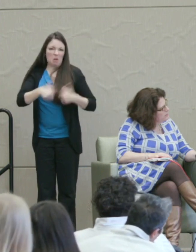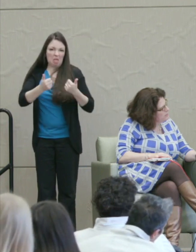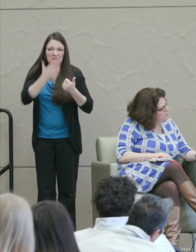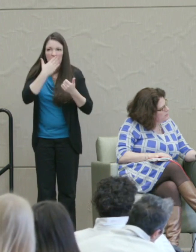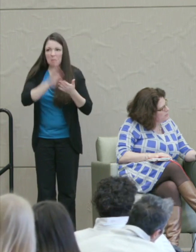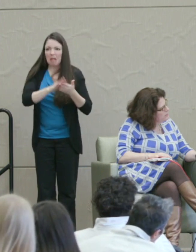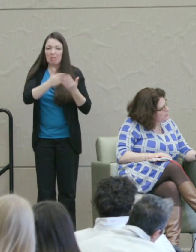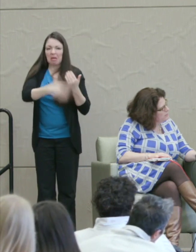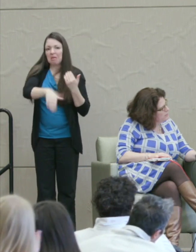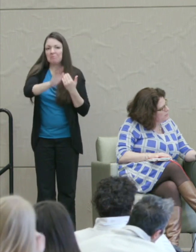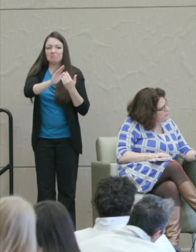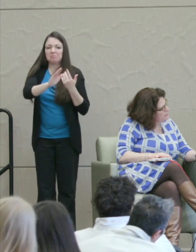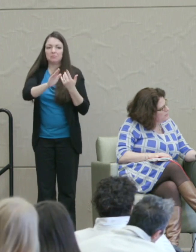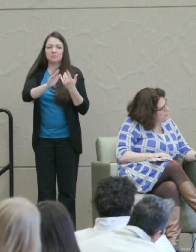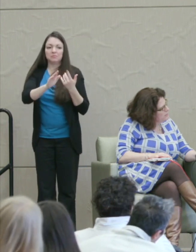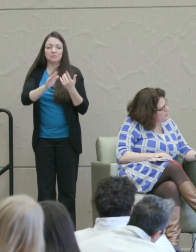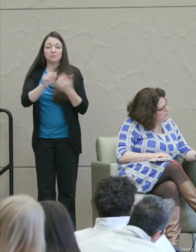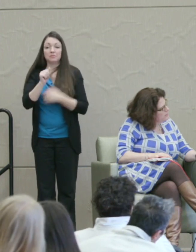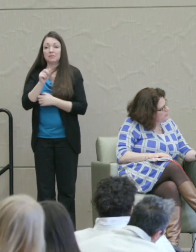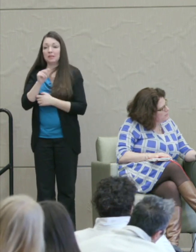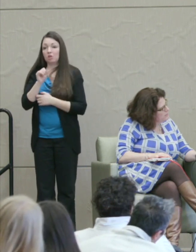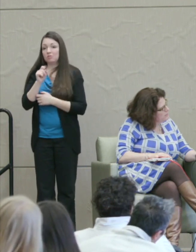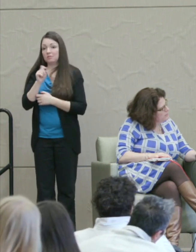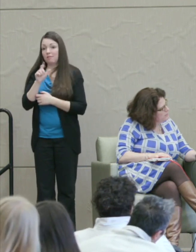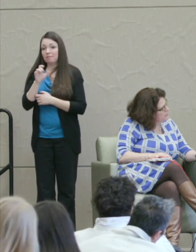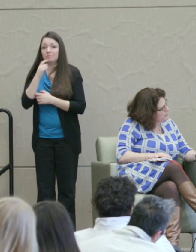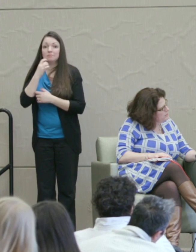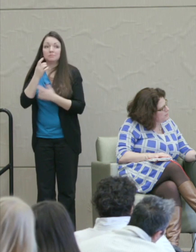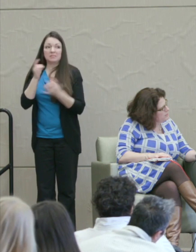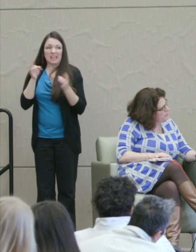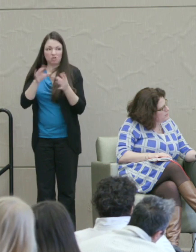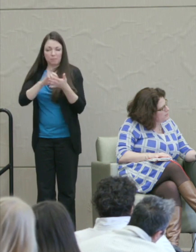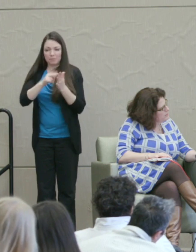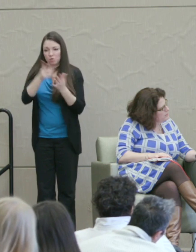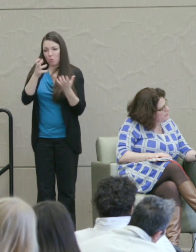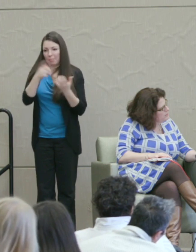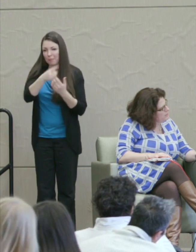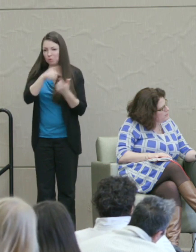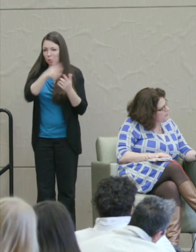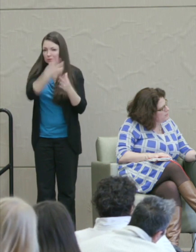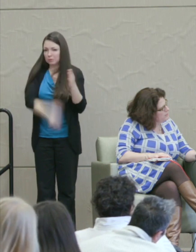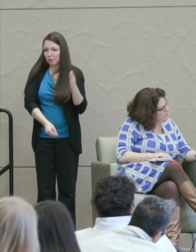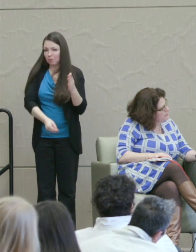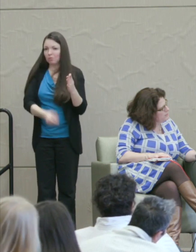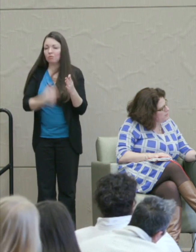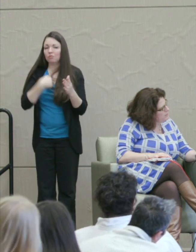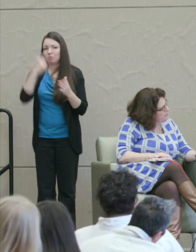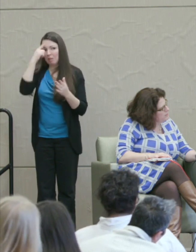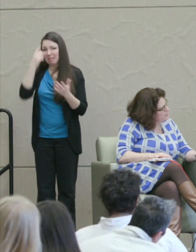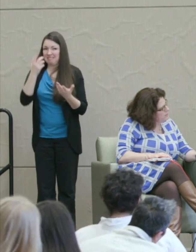Aristotle even says hatred means you want them to disappear. And I think that's basically right.